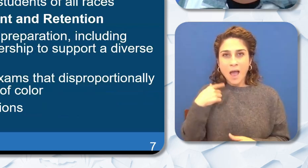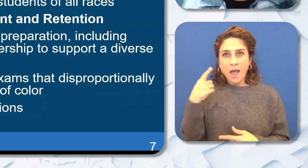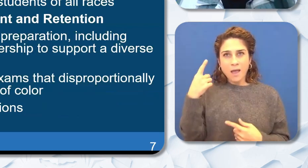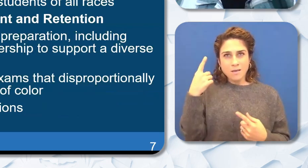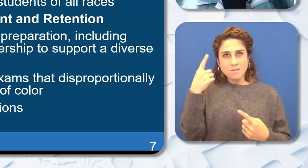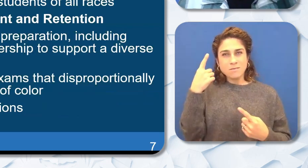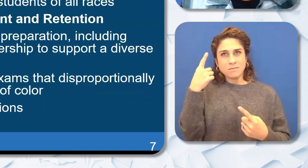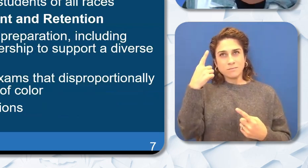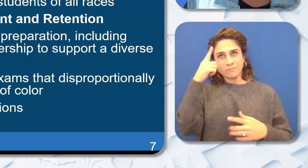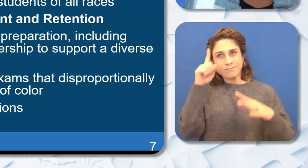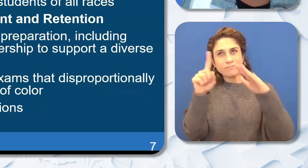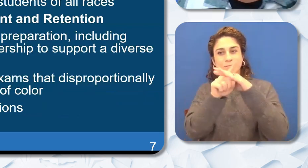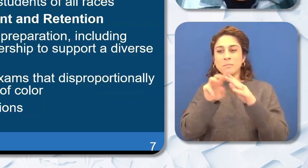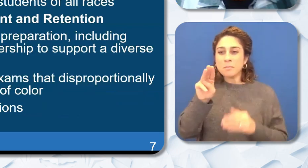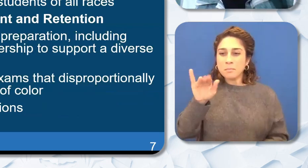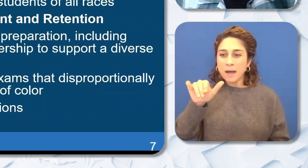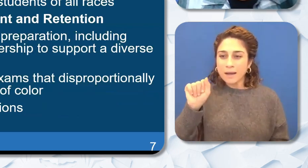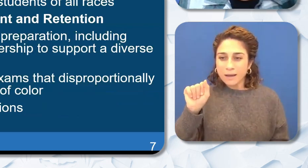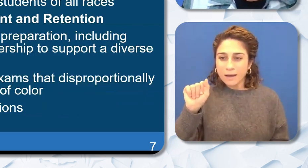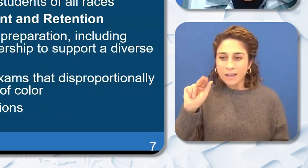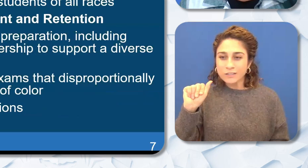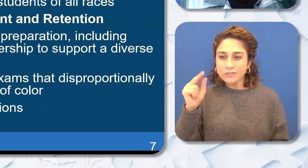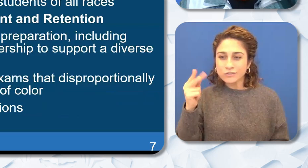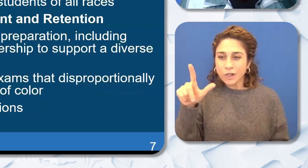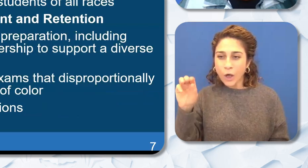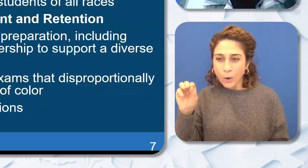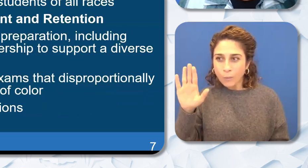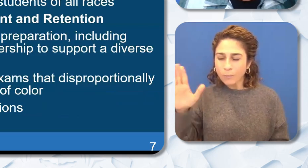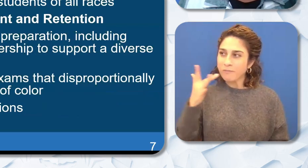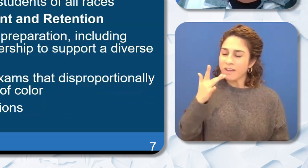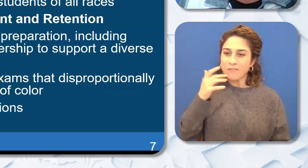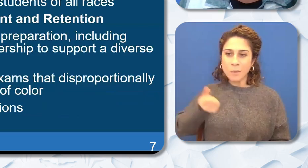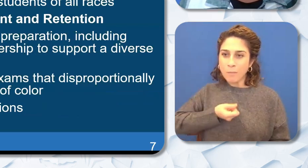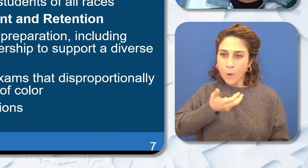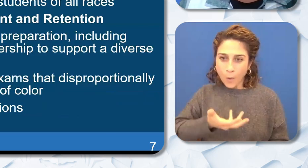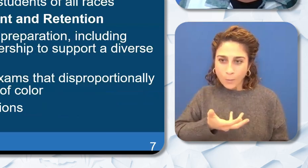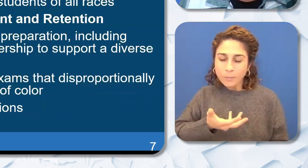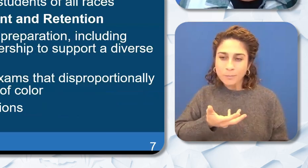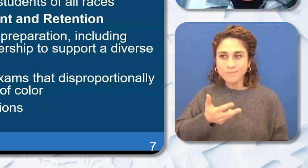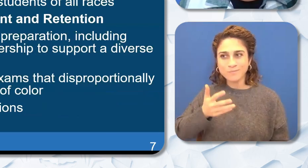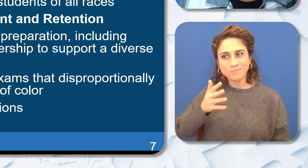the hope of the slave.” One of my favorite poems Still I Rise. So thank you so much for that. Good